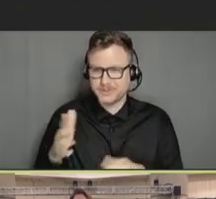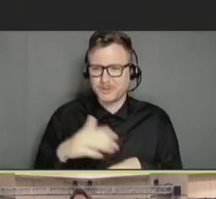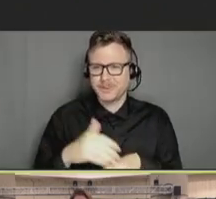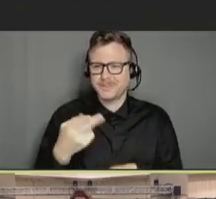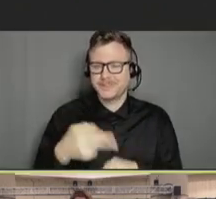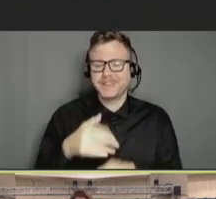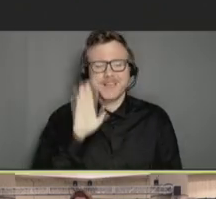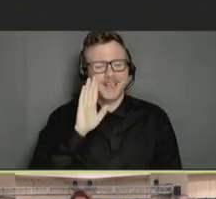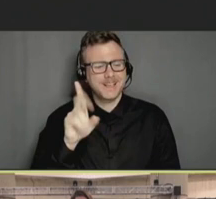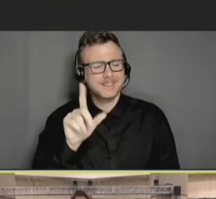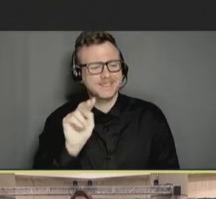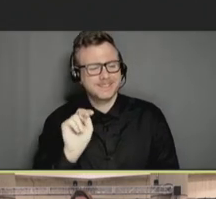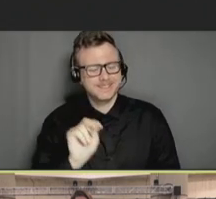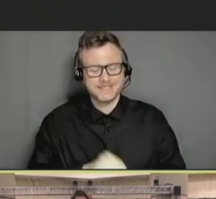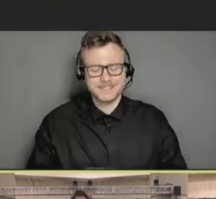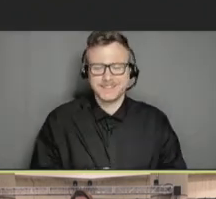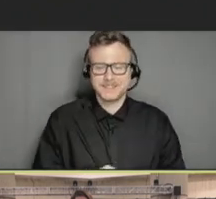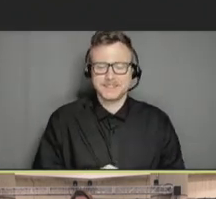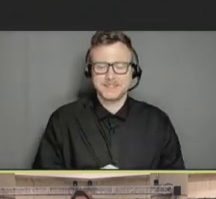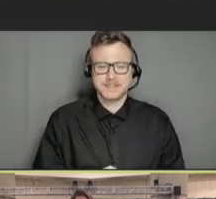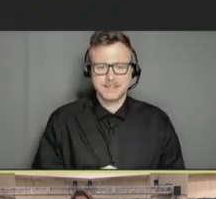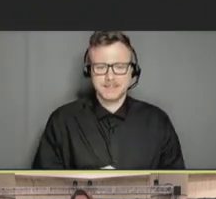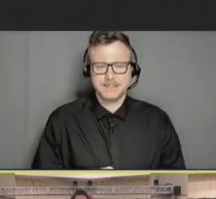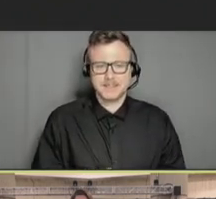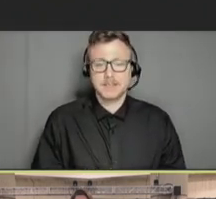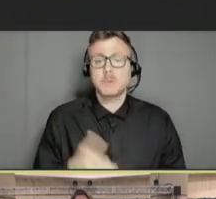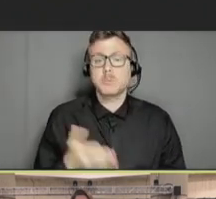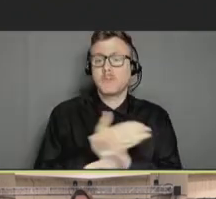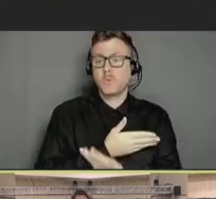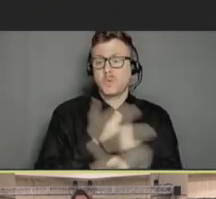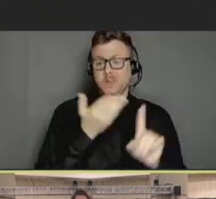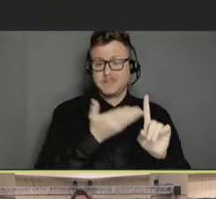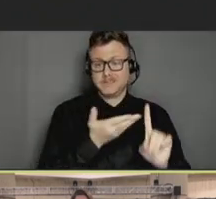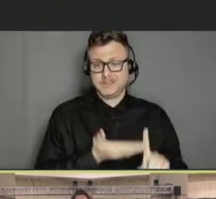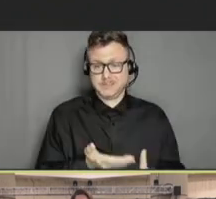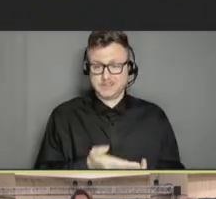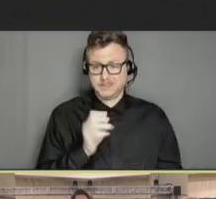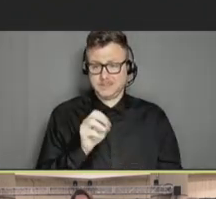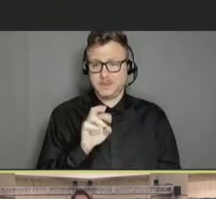Ann Aikin: Yeah. Hi, Dan. Before I introduce Admiral Levine, I wanted to recognize the